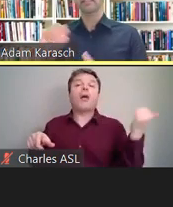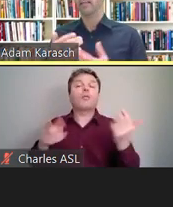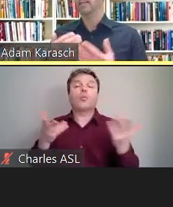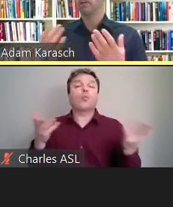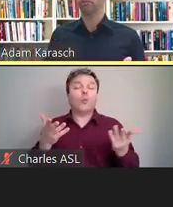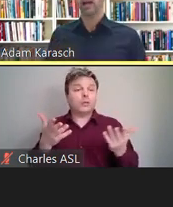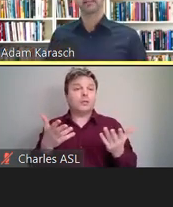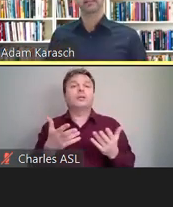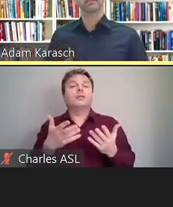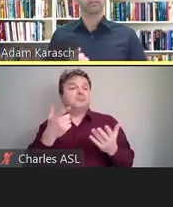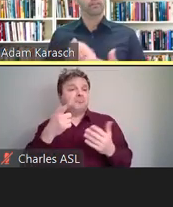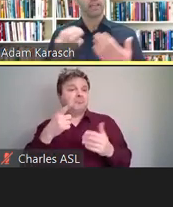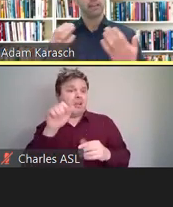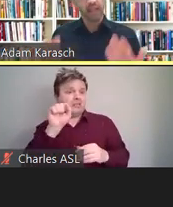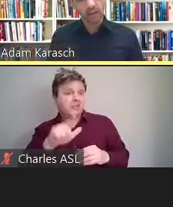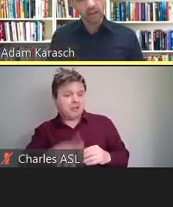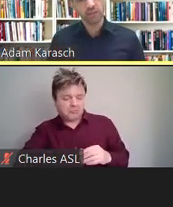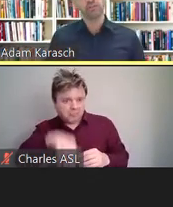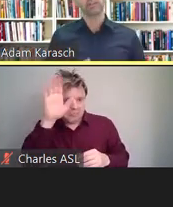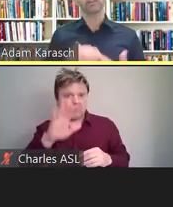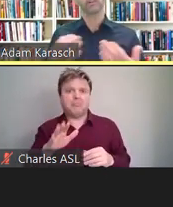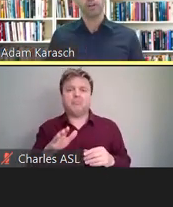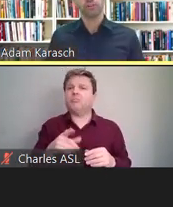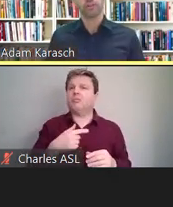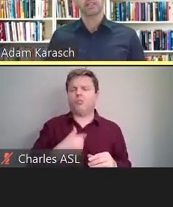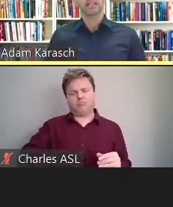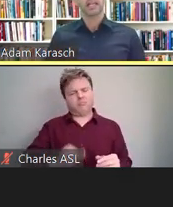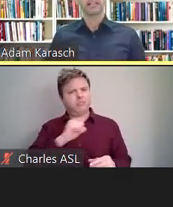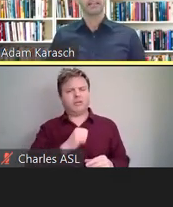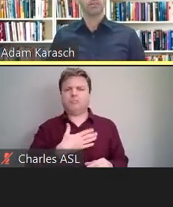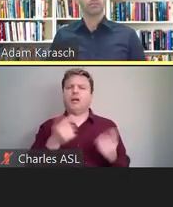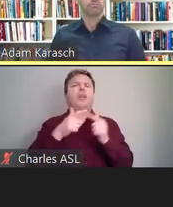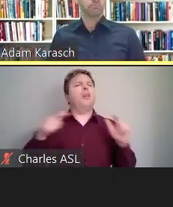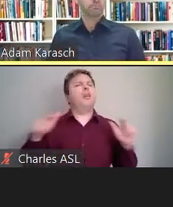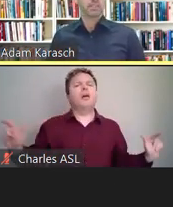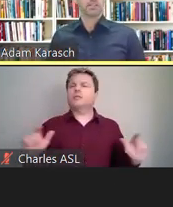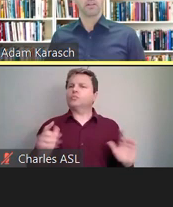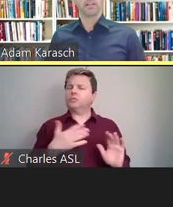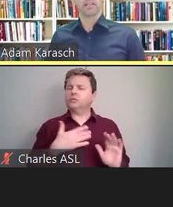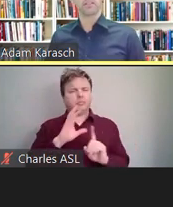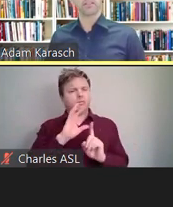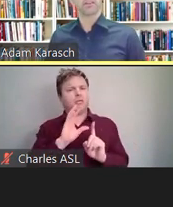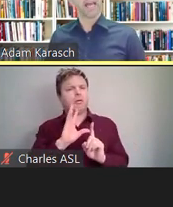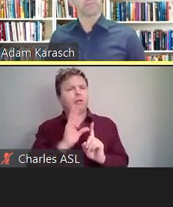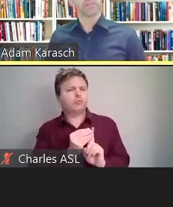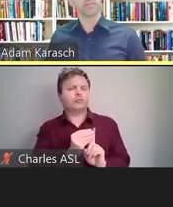take great pride in their unique language, in their culture, and they don't necessarily consider captions